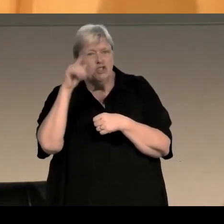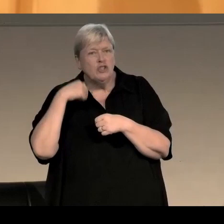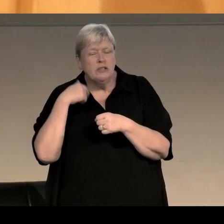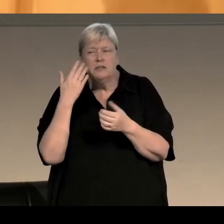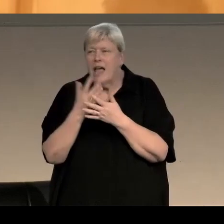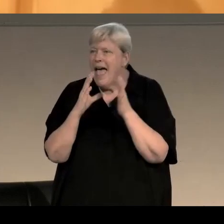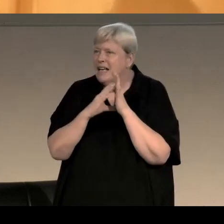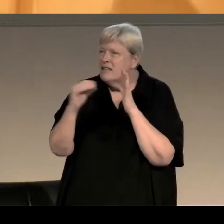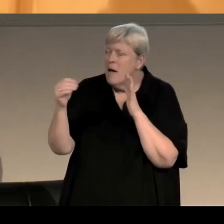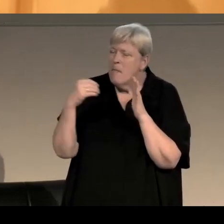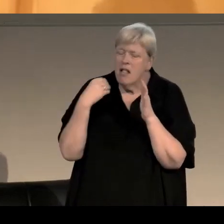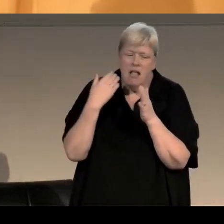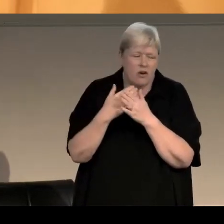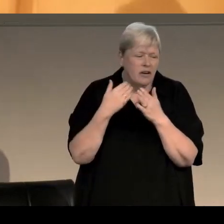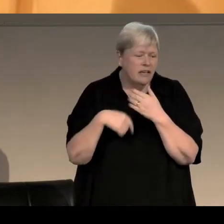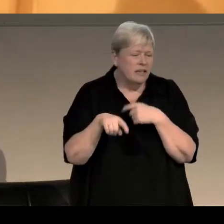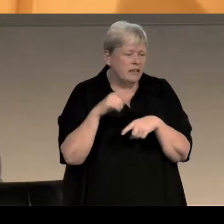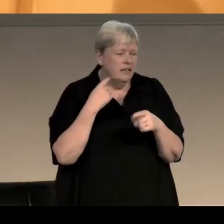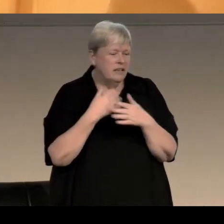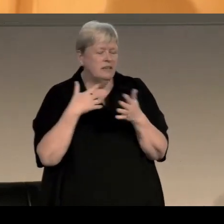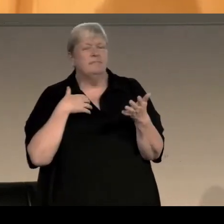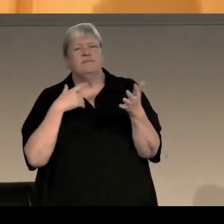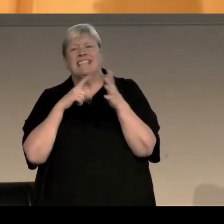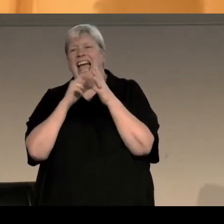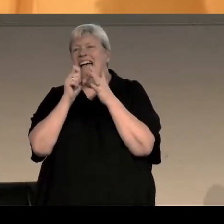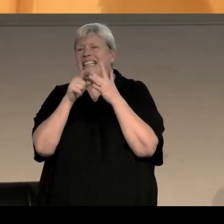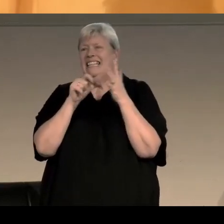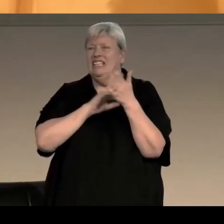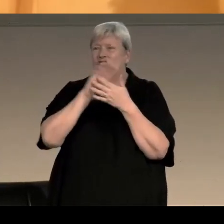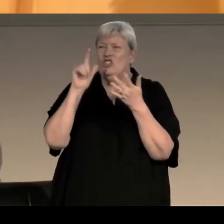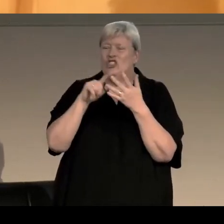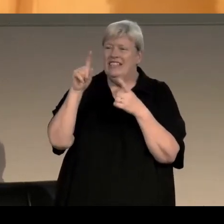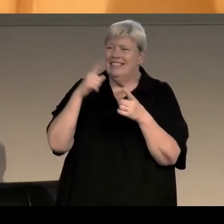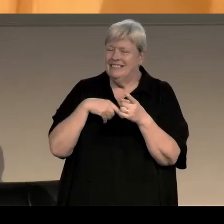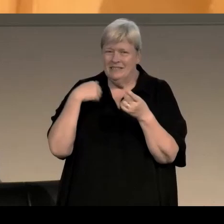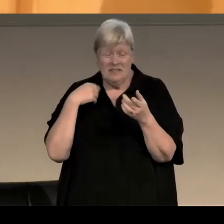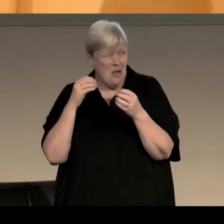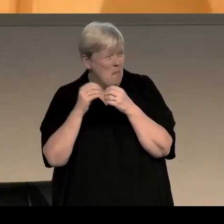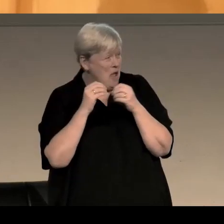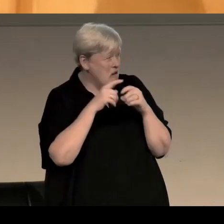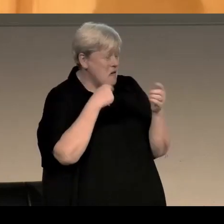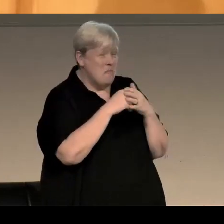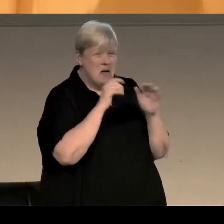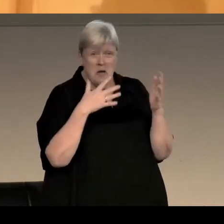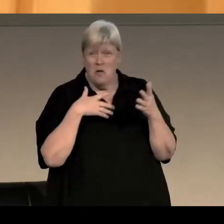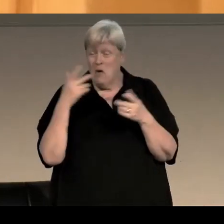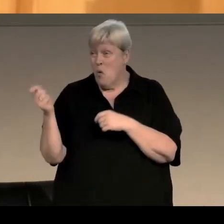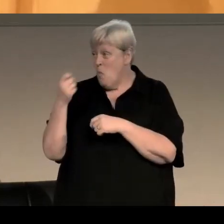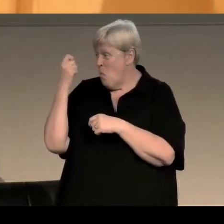is writers like Chimamanda Ngozi Adichie and Bernardine Evaristo. Bernie winning the Booker Prize was a huge